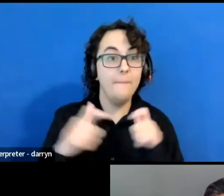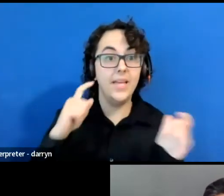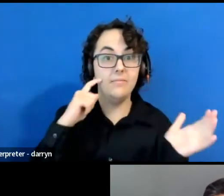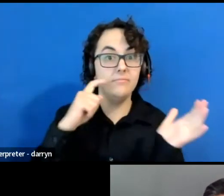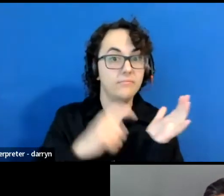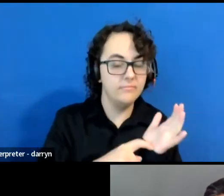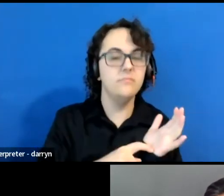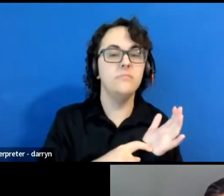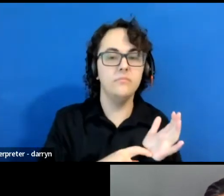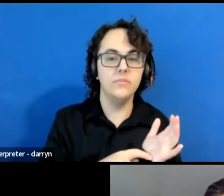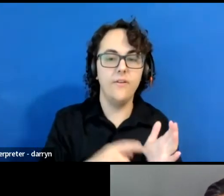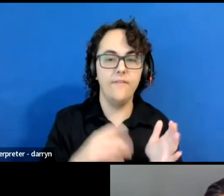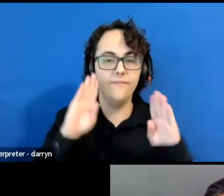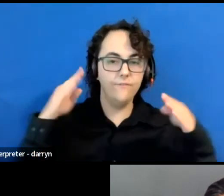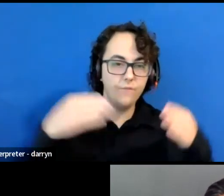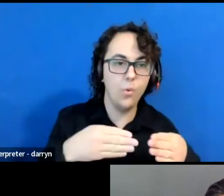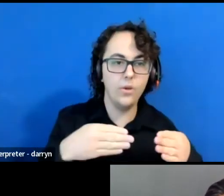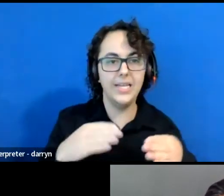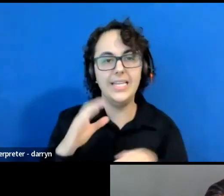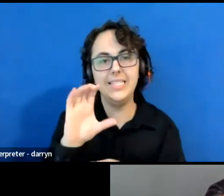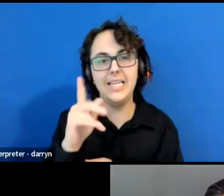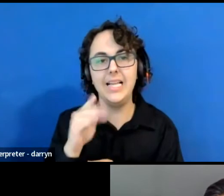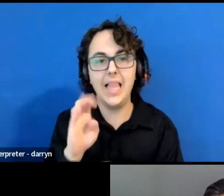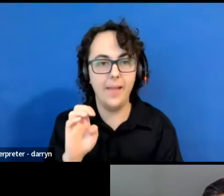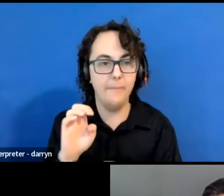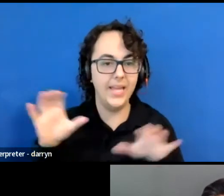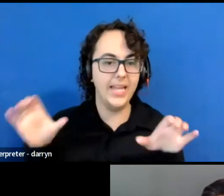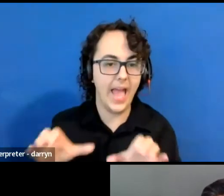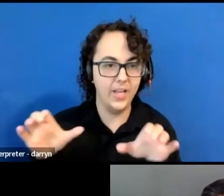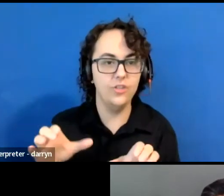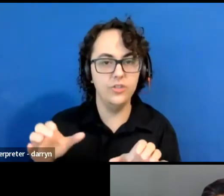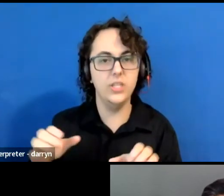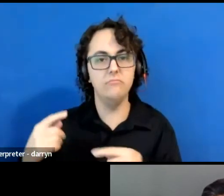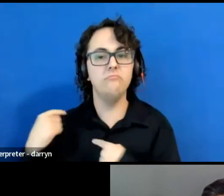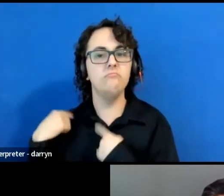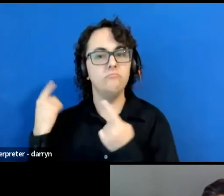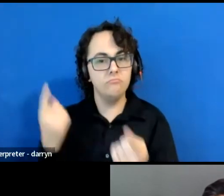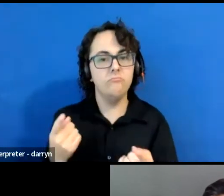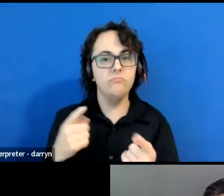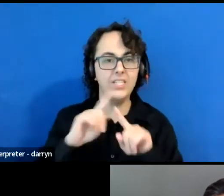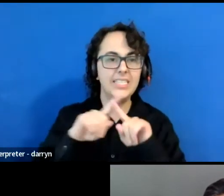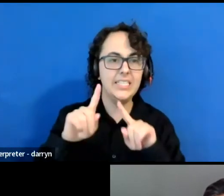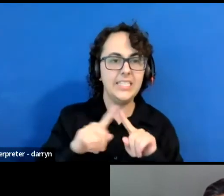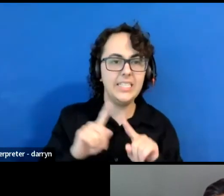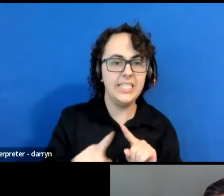TCG has been programming climate focused sessions at our convenings for well over a decade,